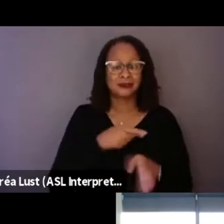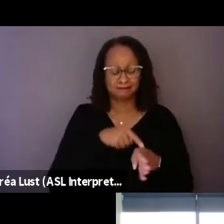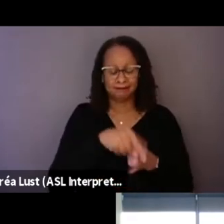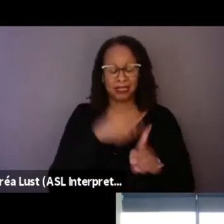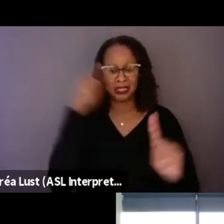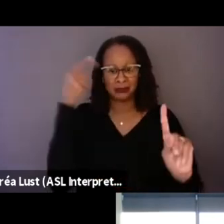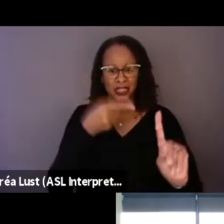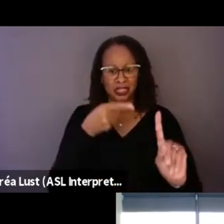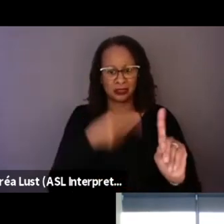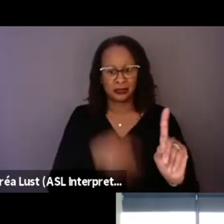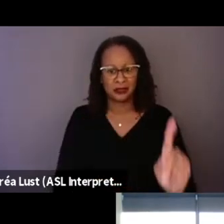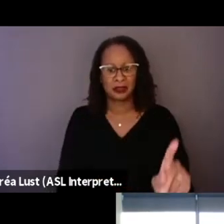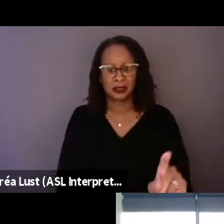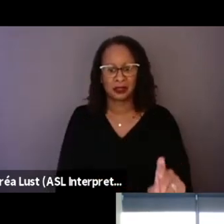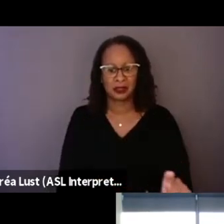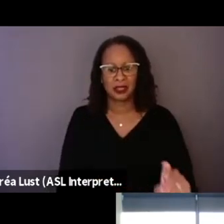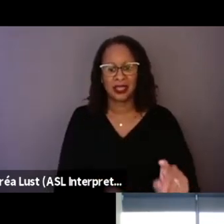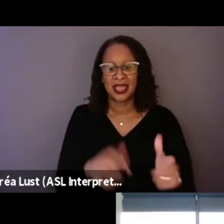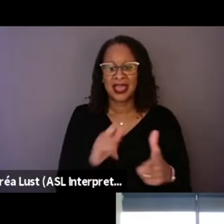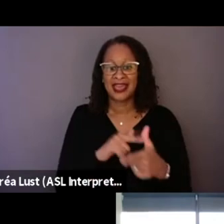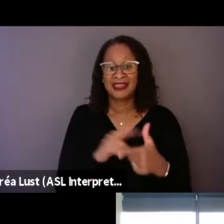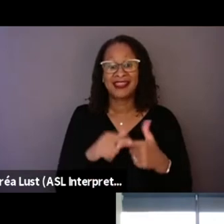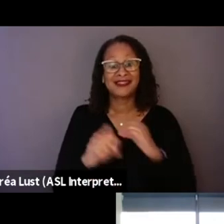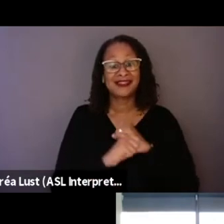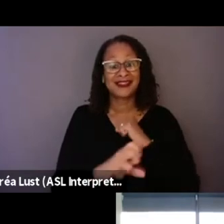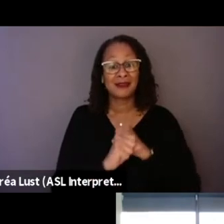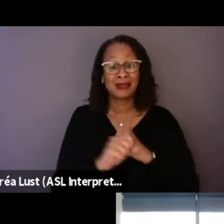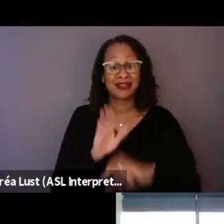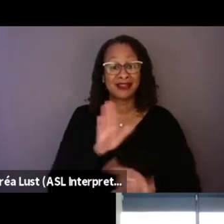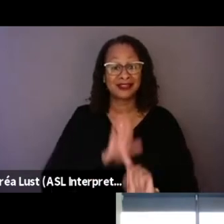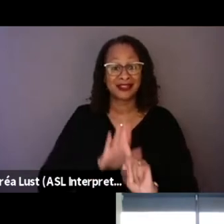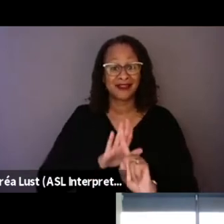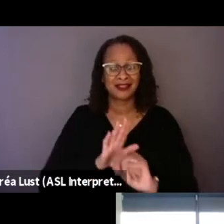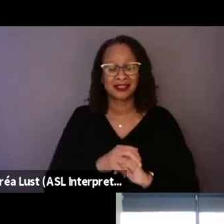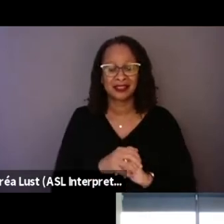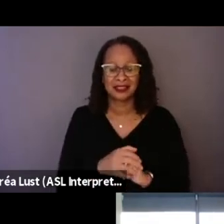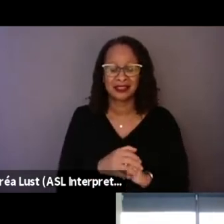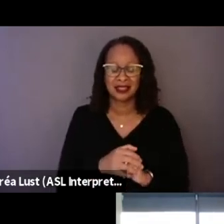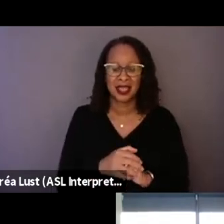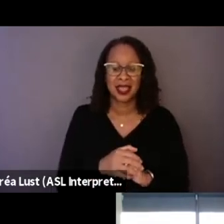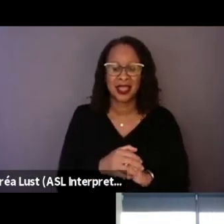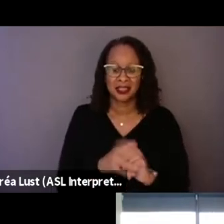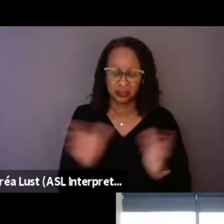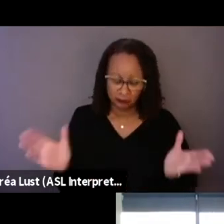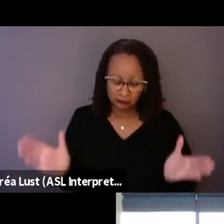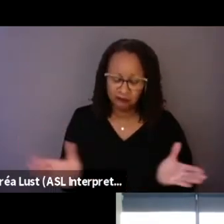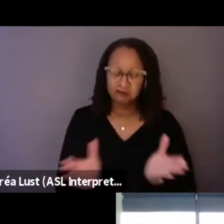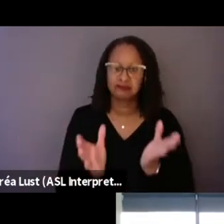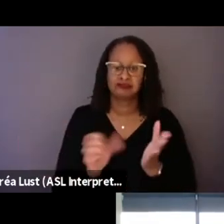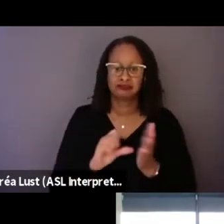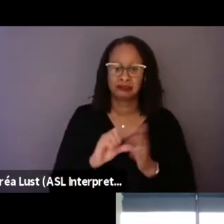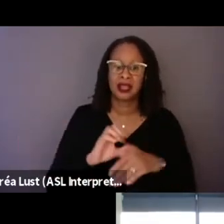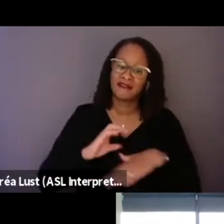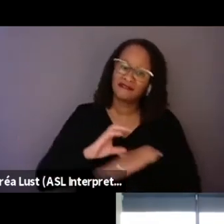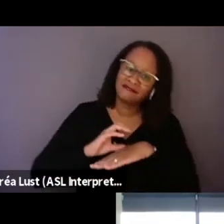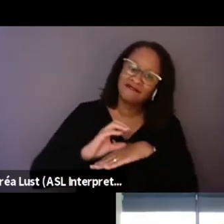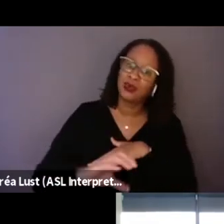and then, you know, the campaign, that is the driving force for the campaign that we're working now